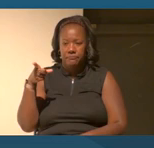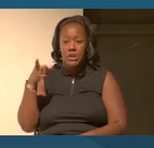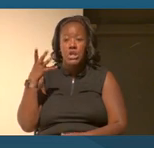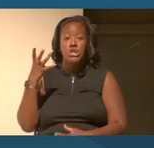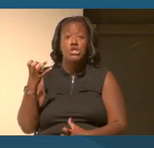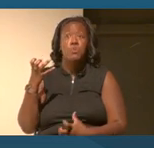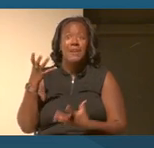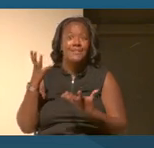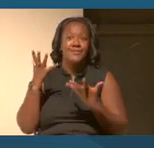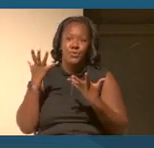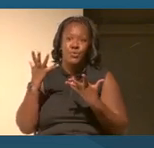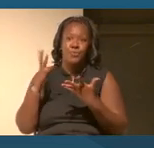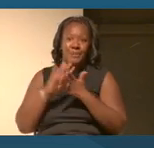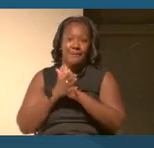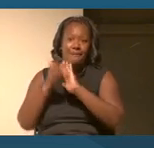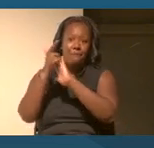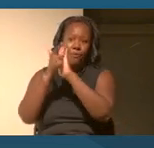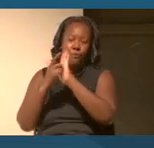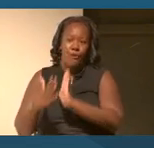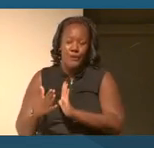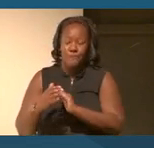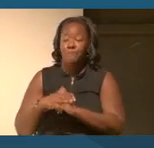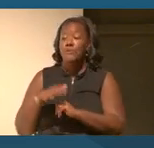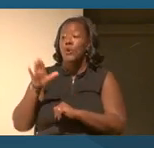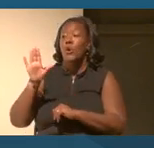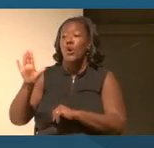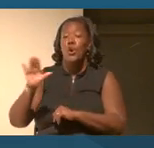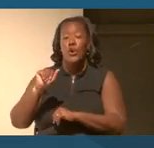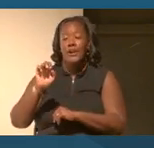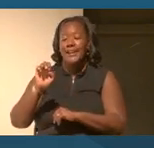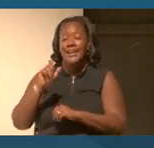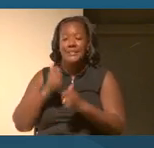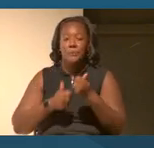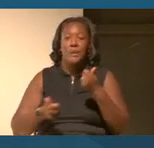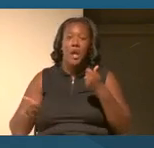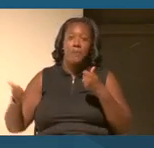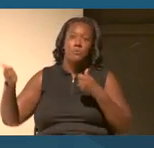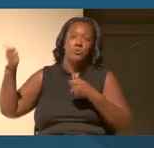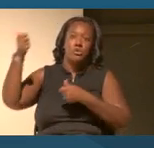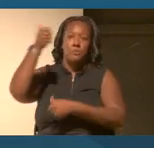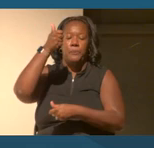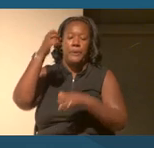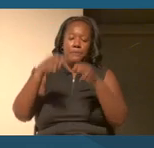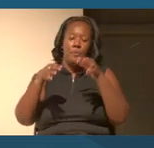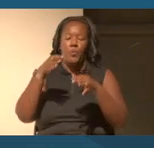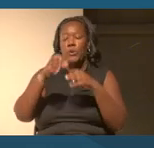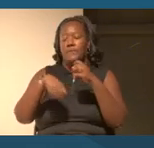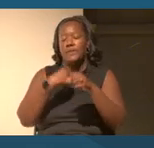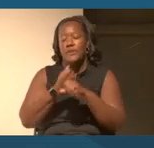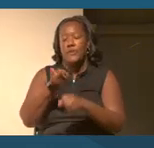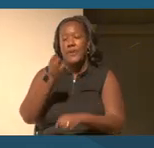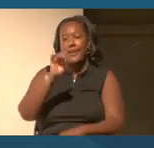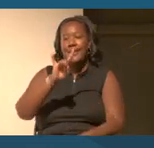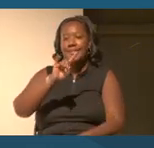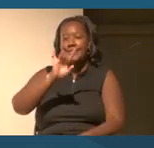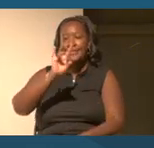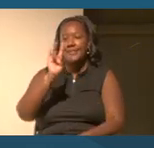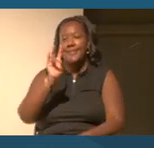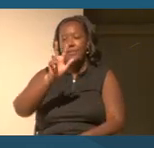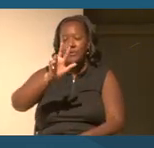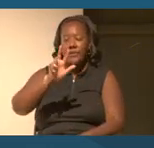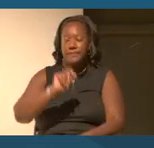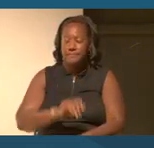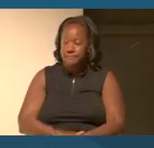Her case went all the way to the Supreme Court in 1873, and for the majority, it was written